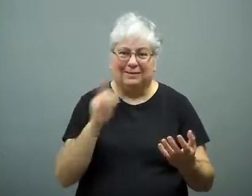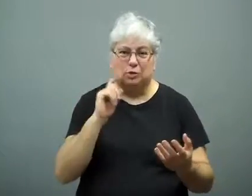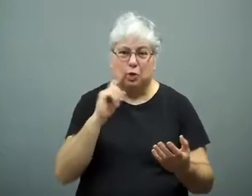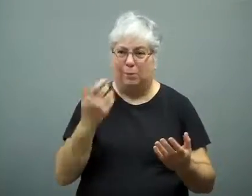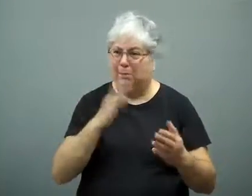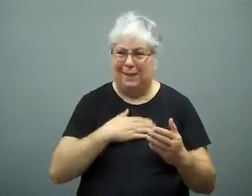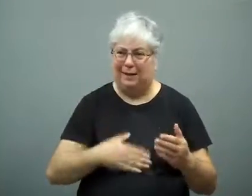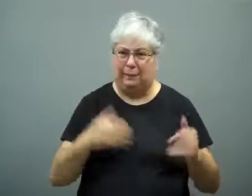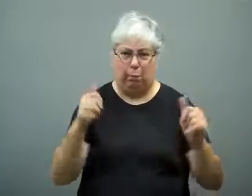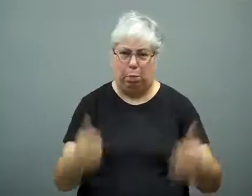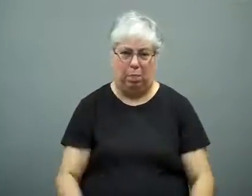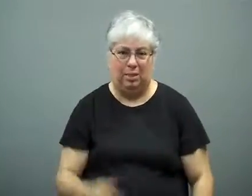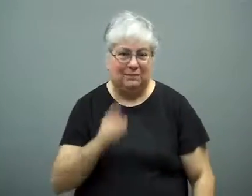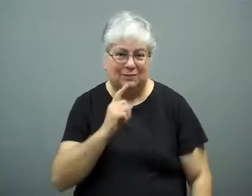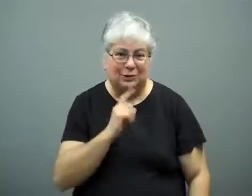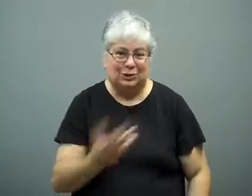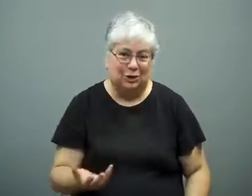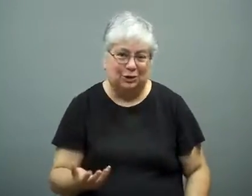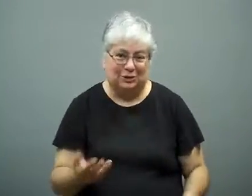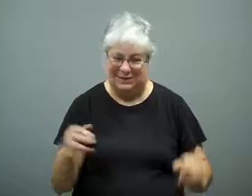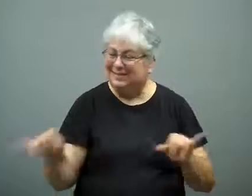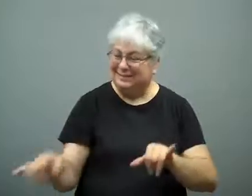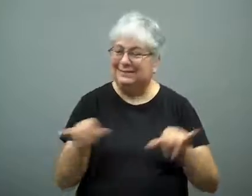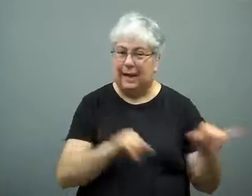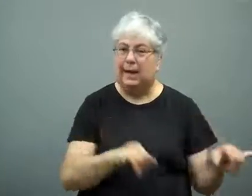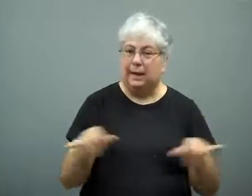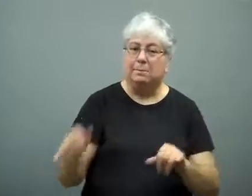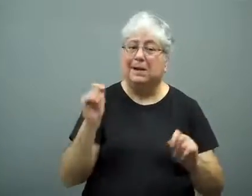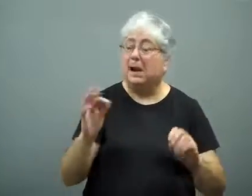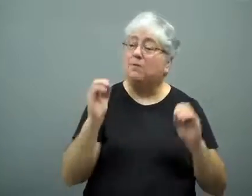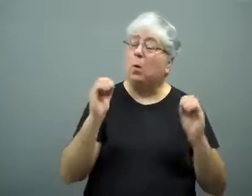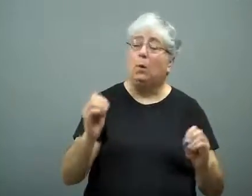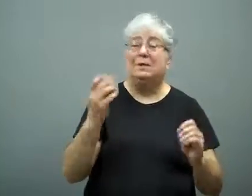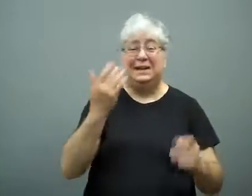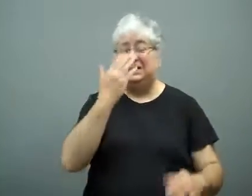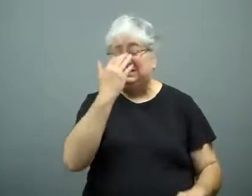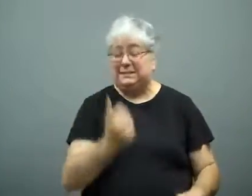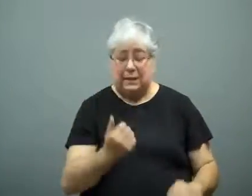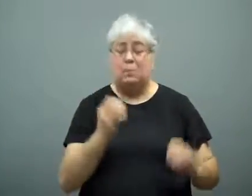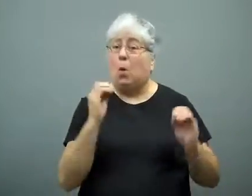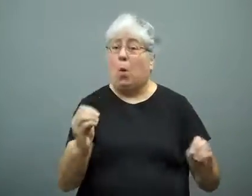Your body would go downhill.